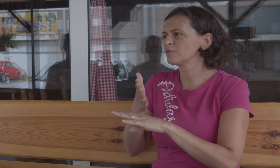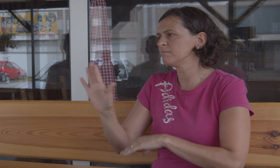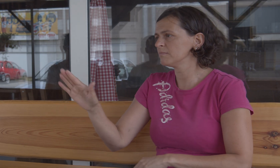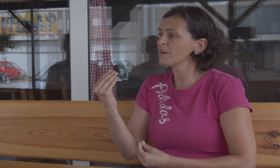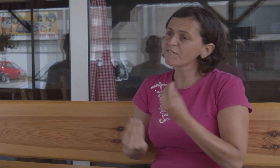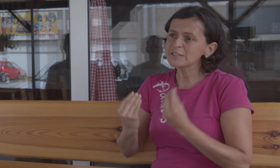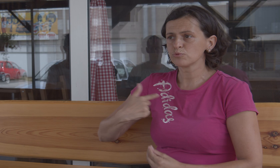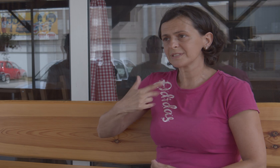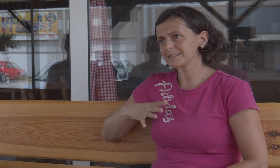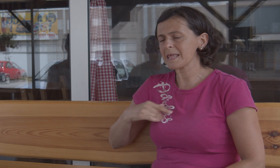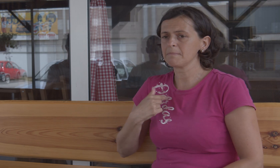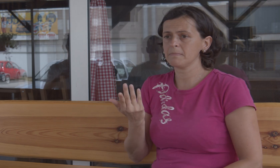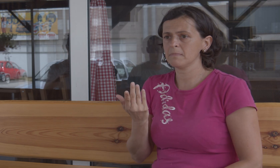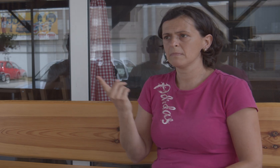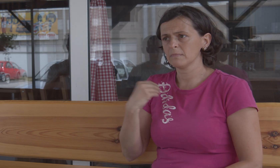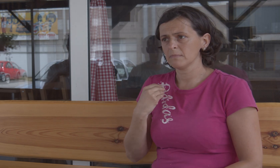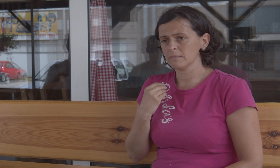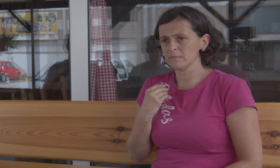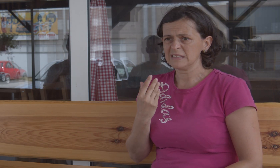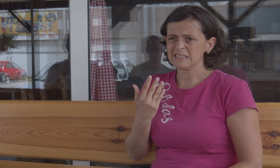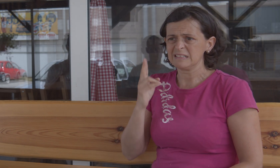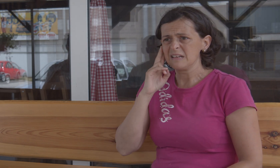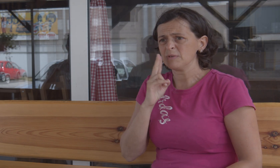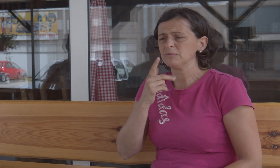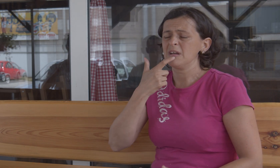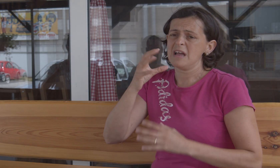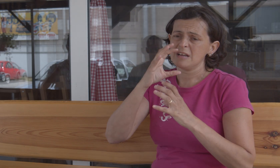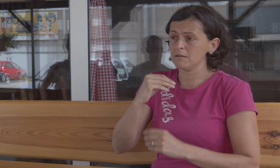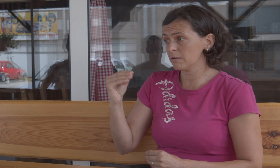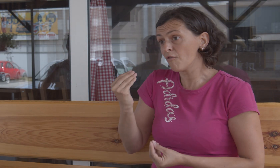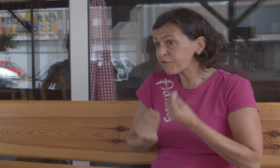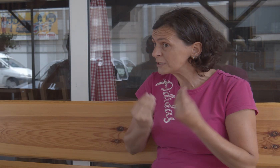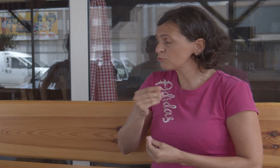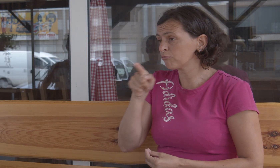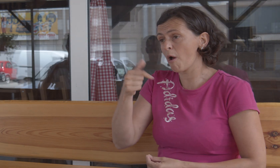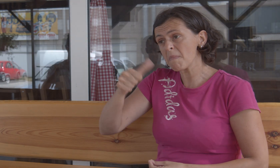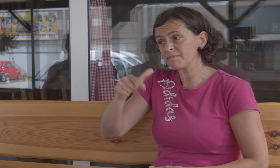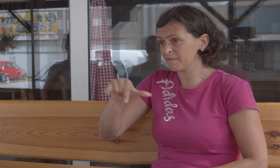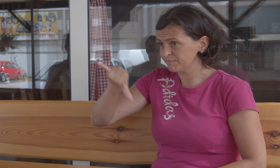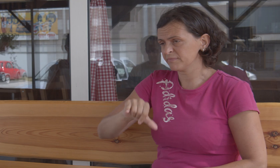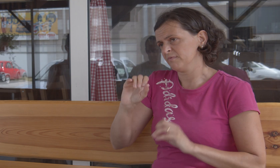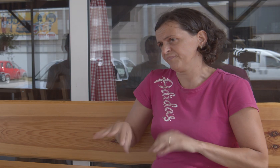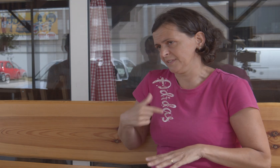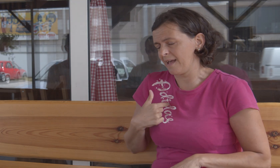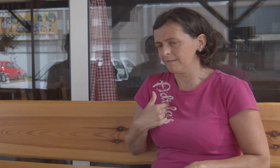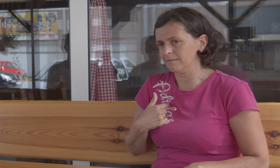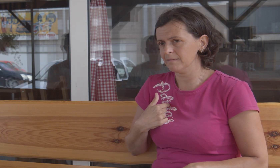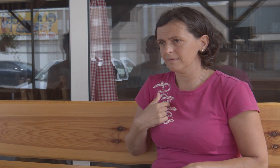I asked her if I could try to work and she said you are deaf and how you would communicate. I told her to try it for a month or two, if I falied, I would give it up.